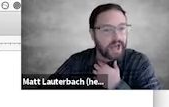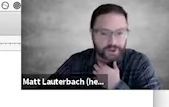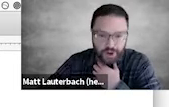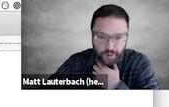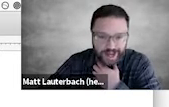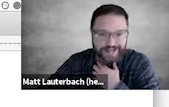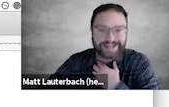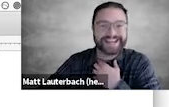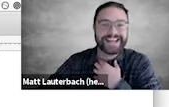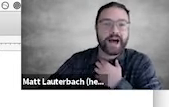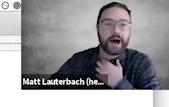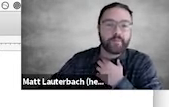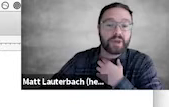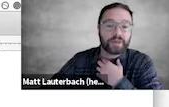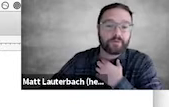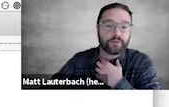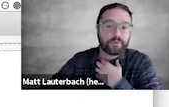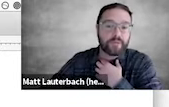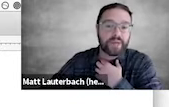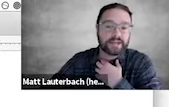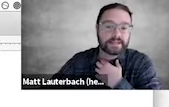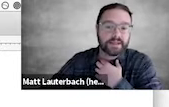I could go on, but for three minutes,